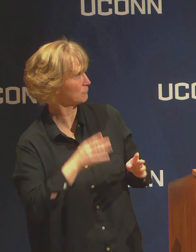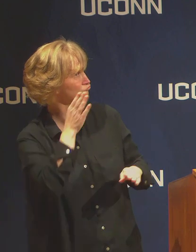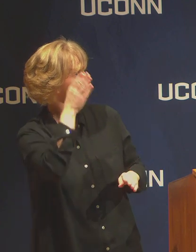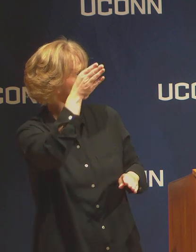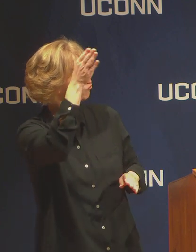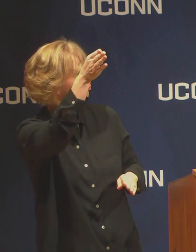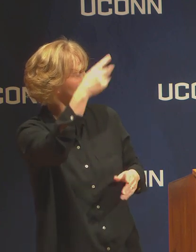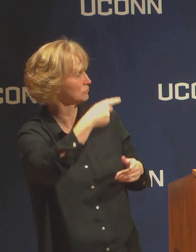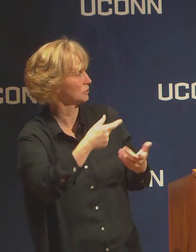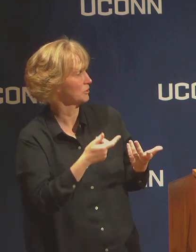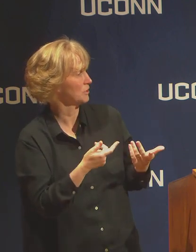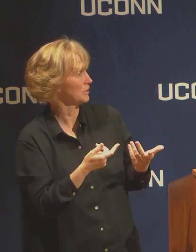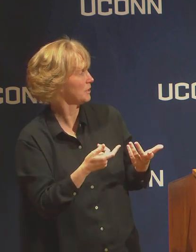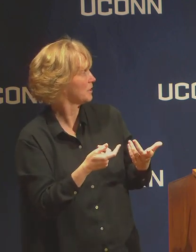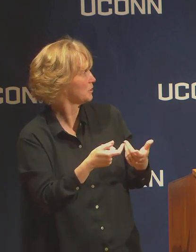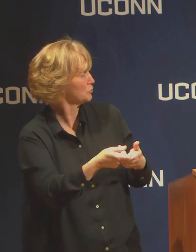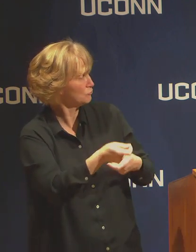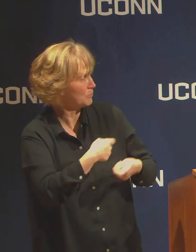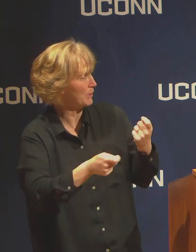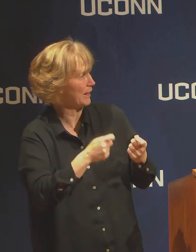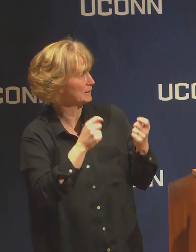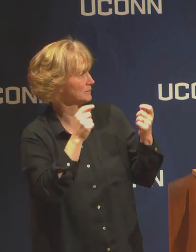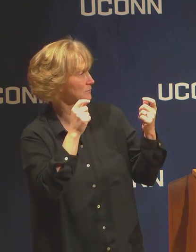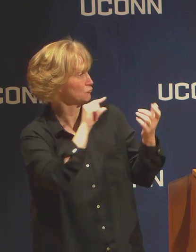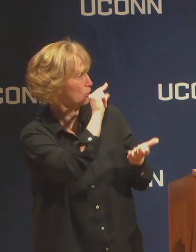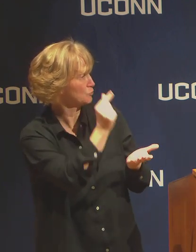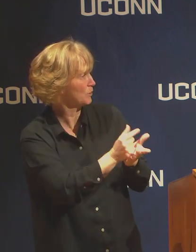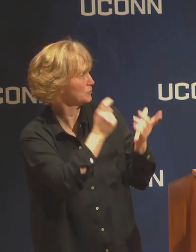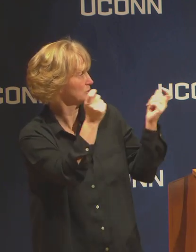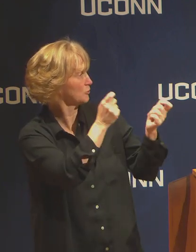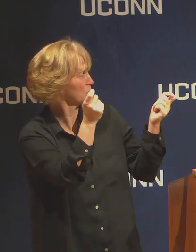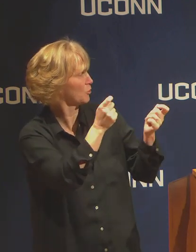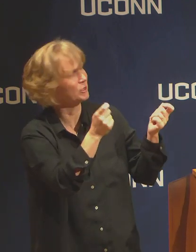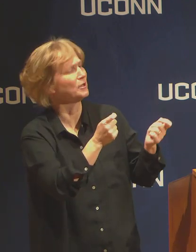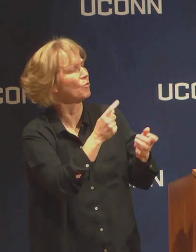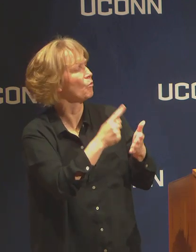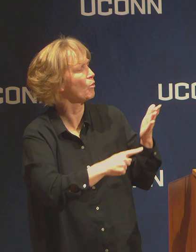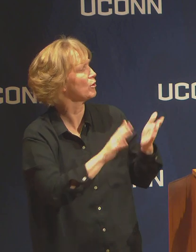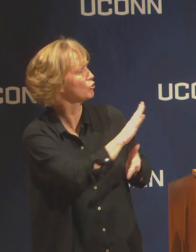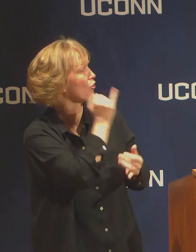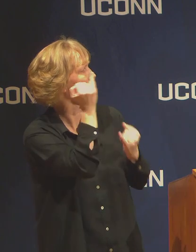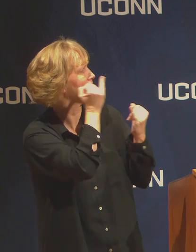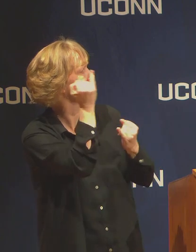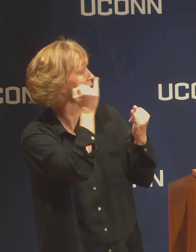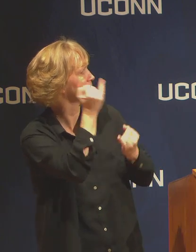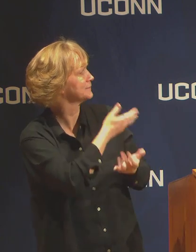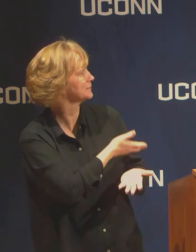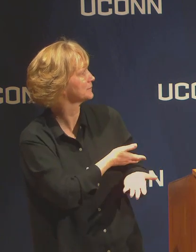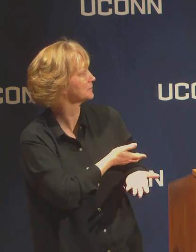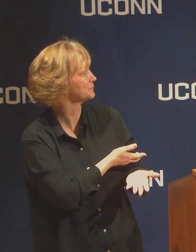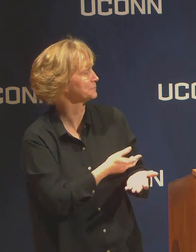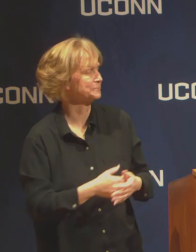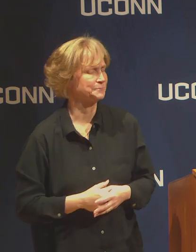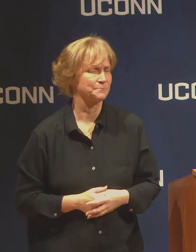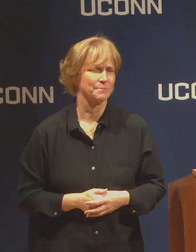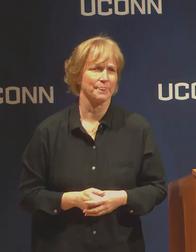to celebrate their accomplishments. What are some possibilities? The one being tossed